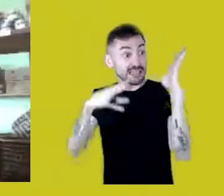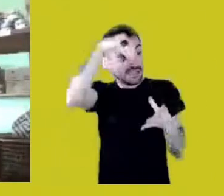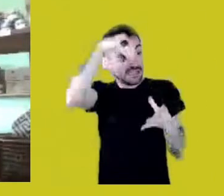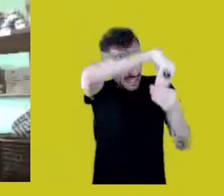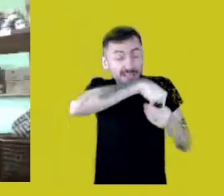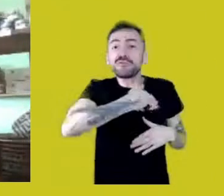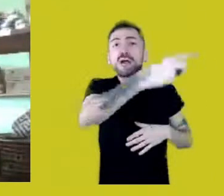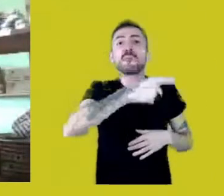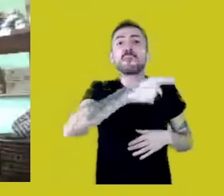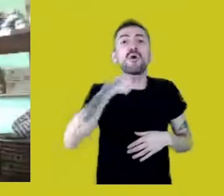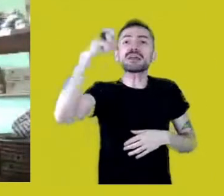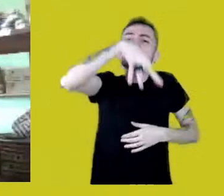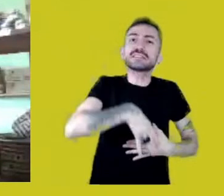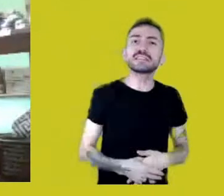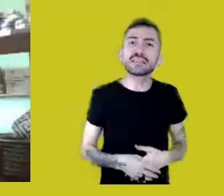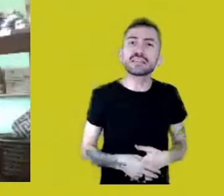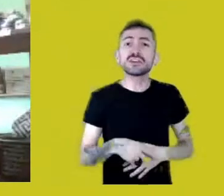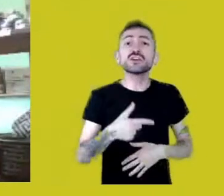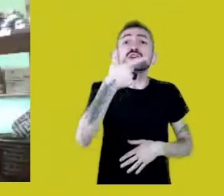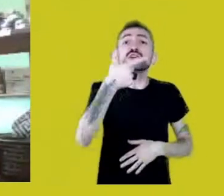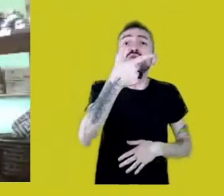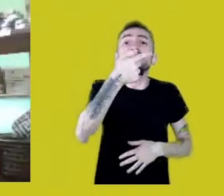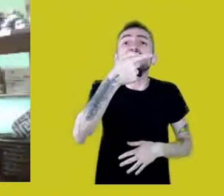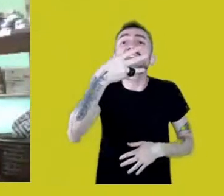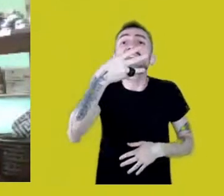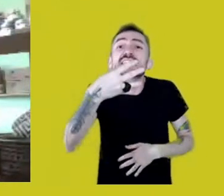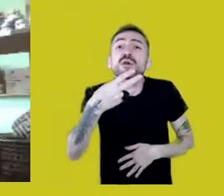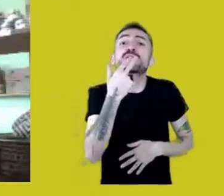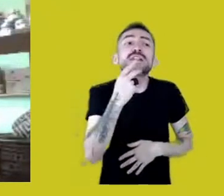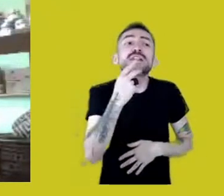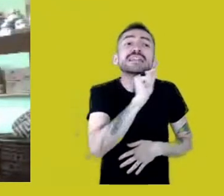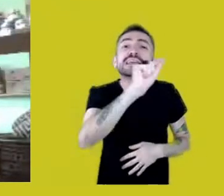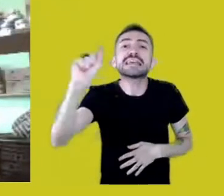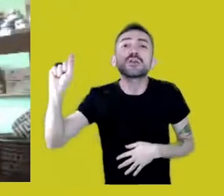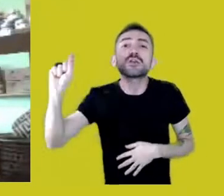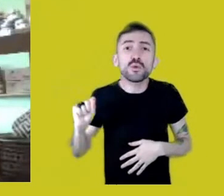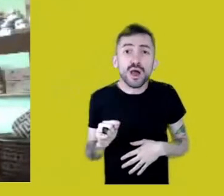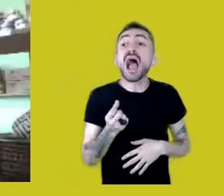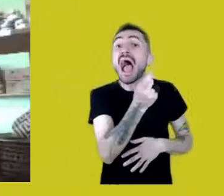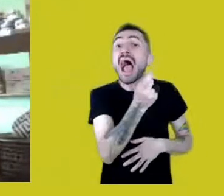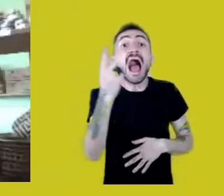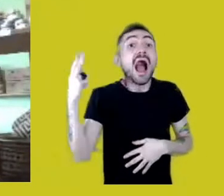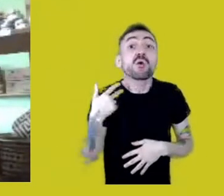274 spoken languages, some of which have never been studied.